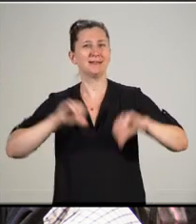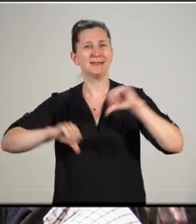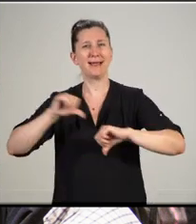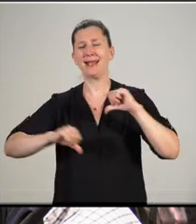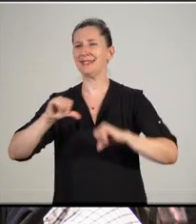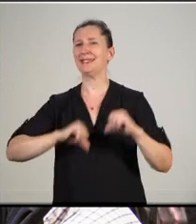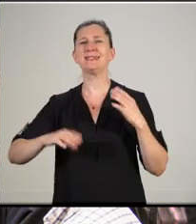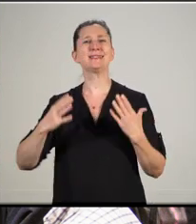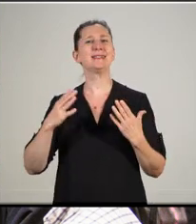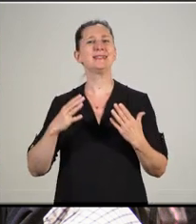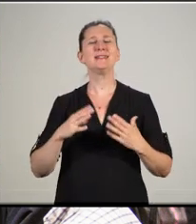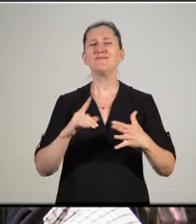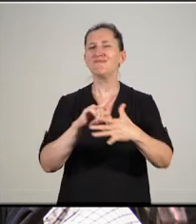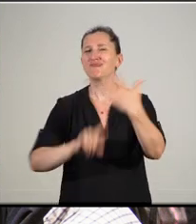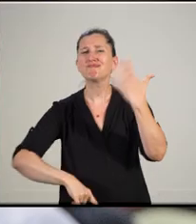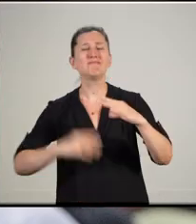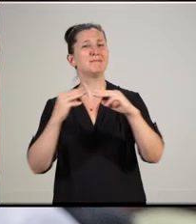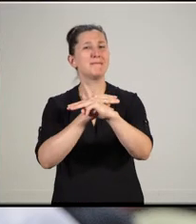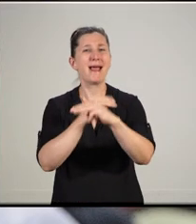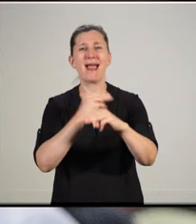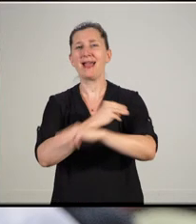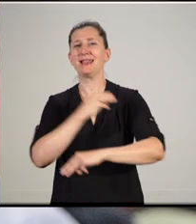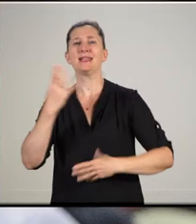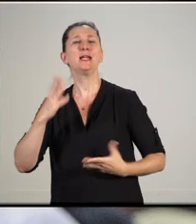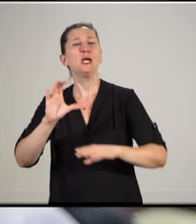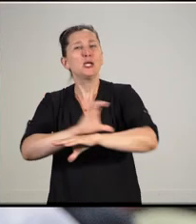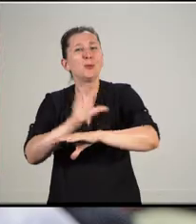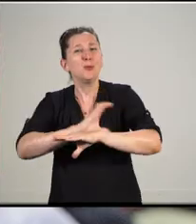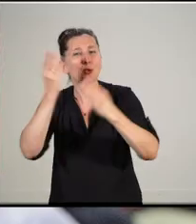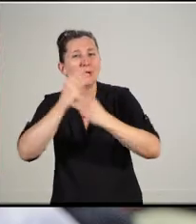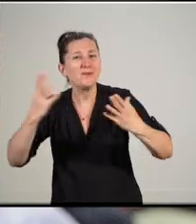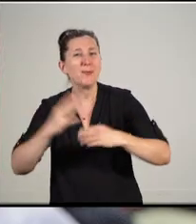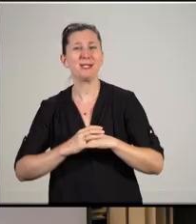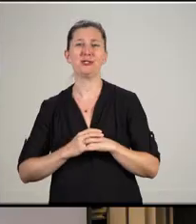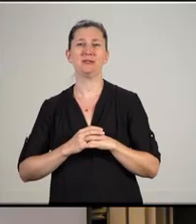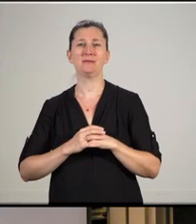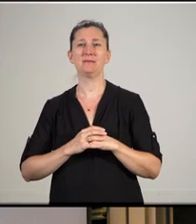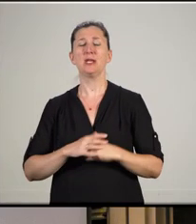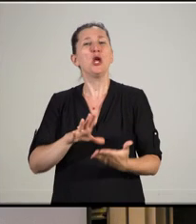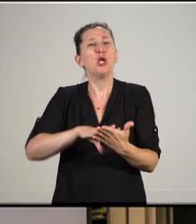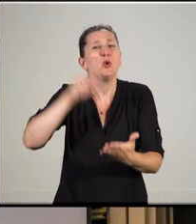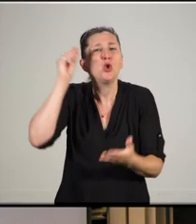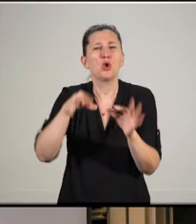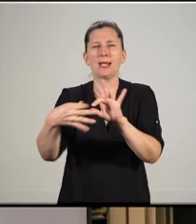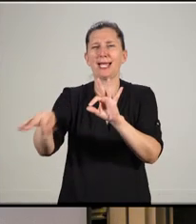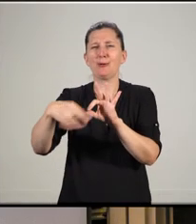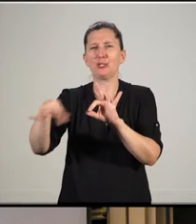sciences. Our Letters & Science students learn languages, crunch data and run experiments.